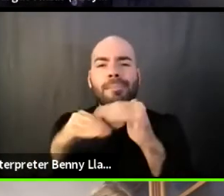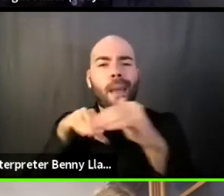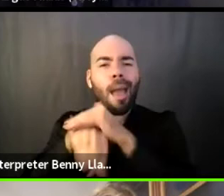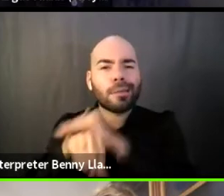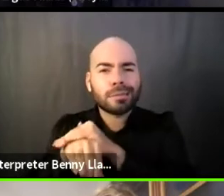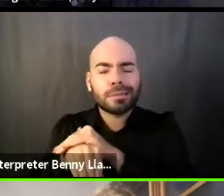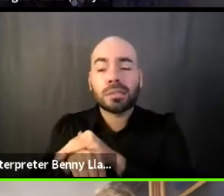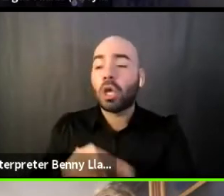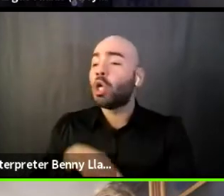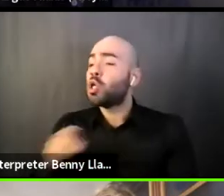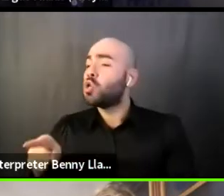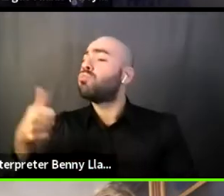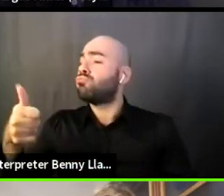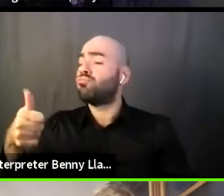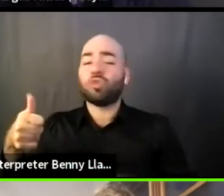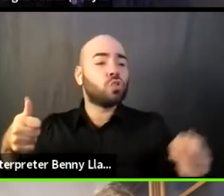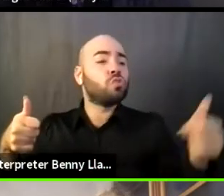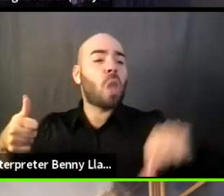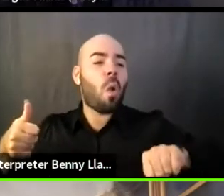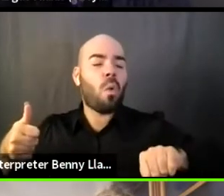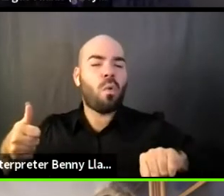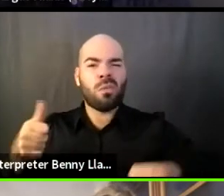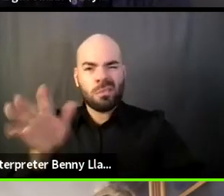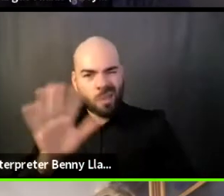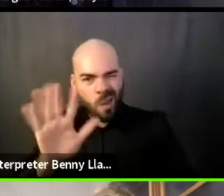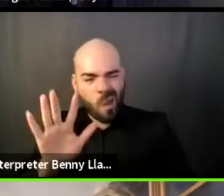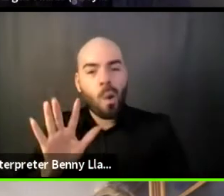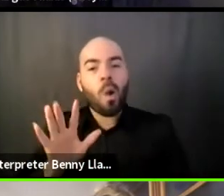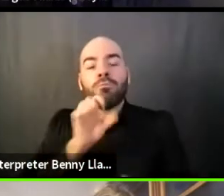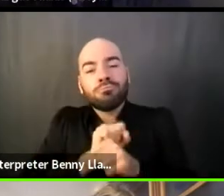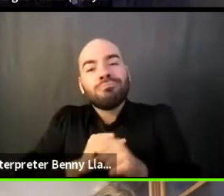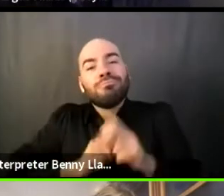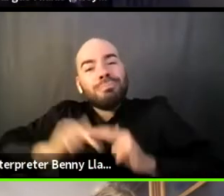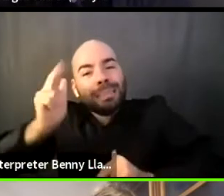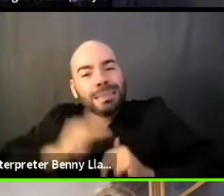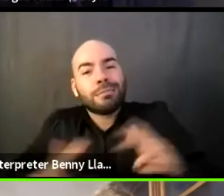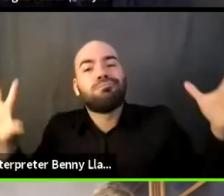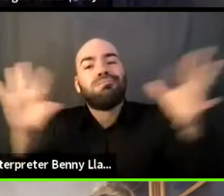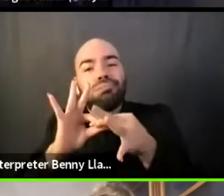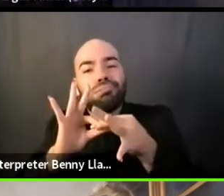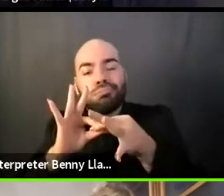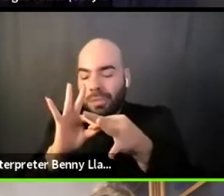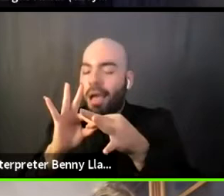and no to this person's work, but you're building a coalition in which everyone's work can thrive